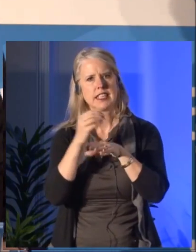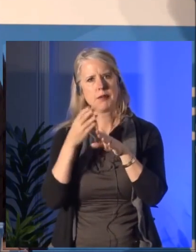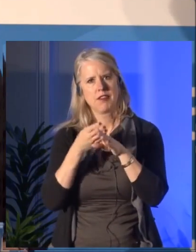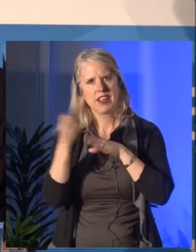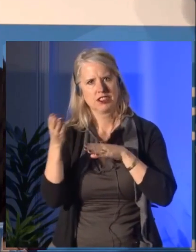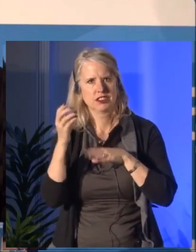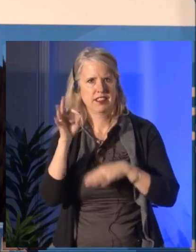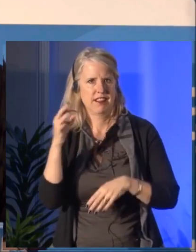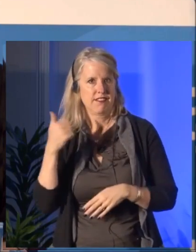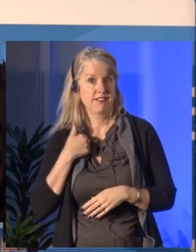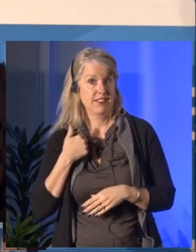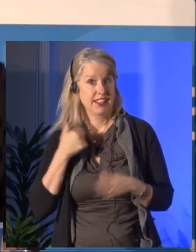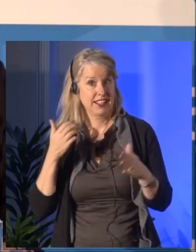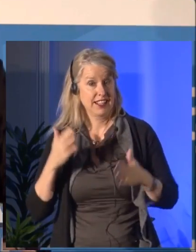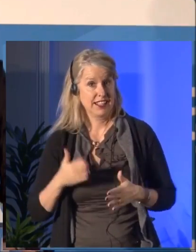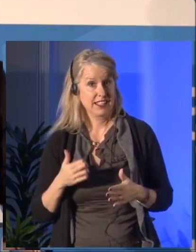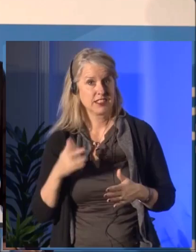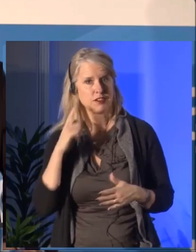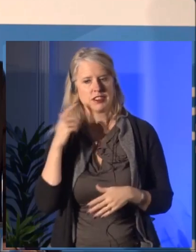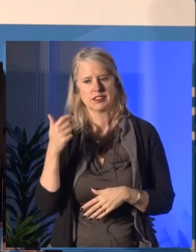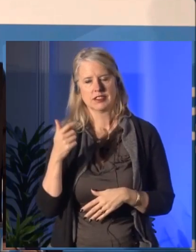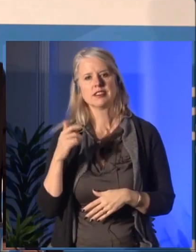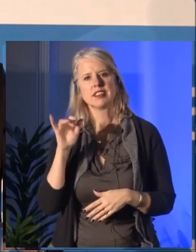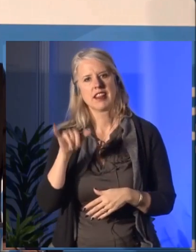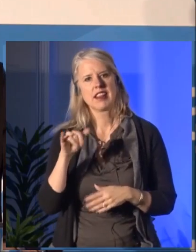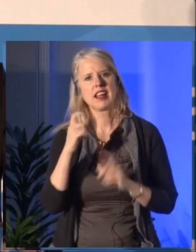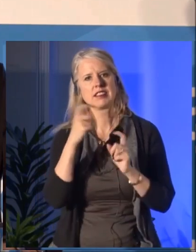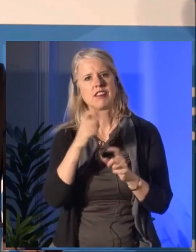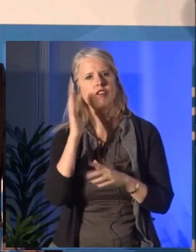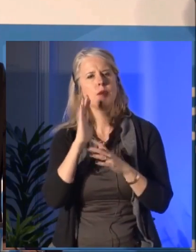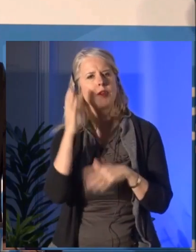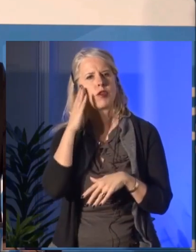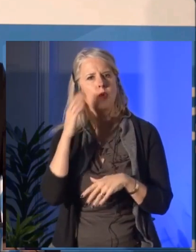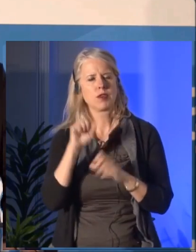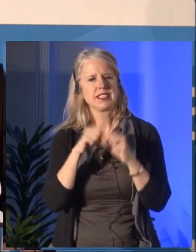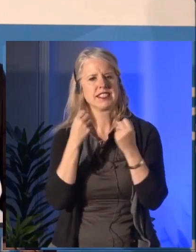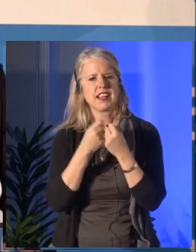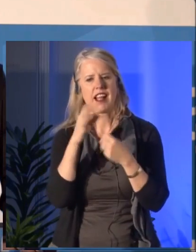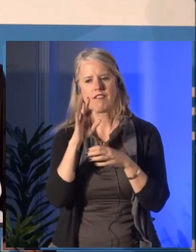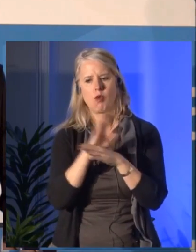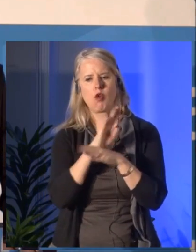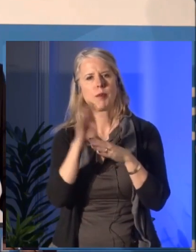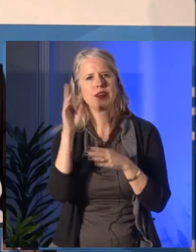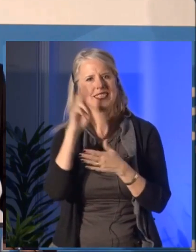that the Council is walking the talk and scaling up our impact